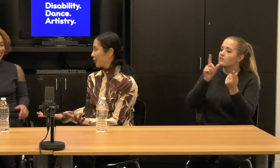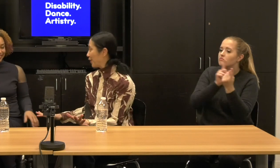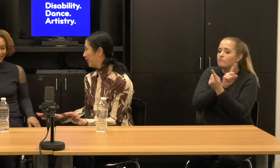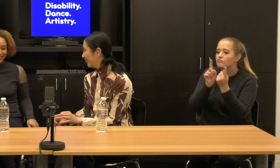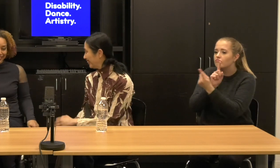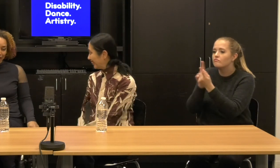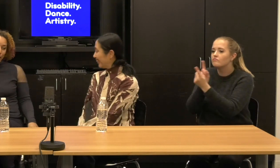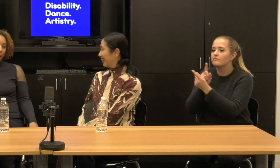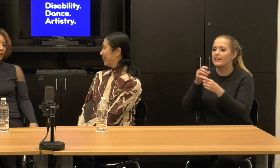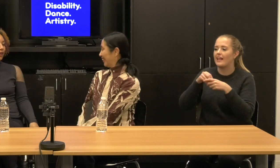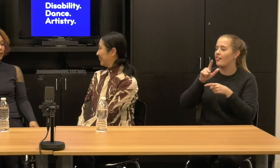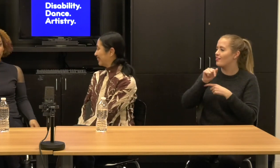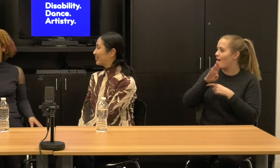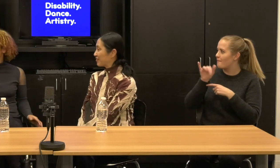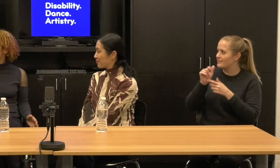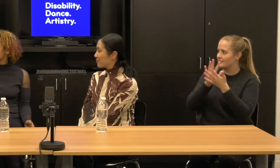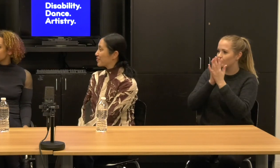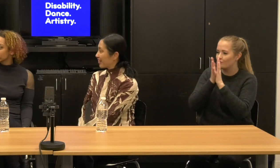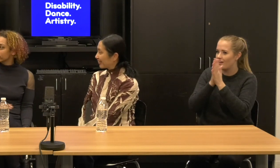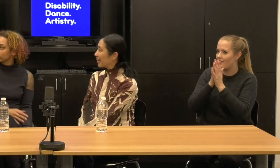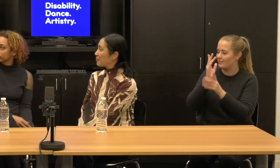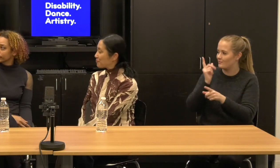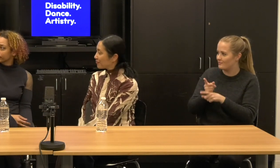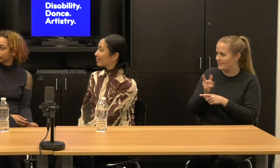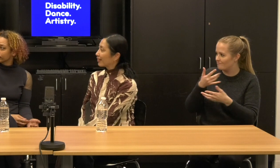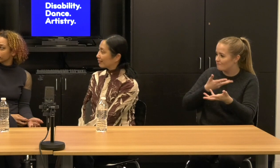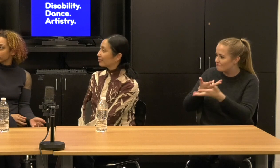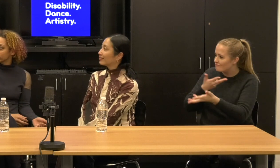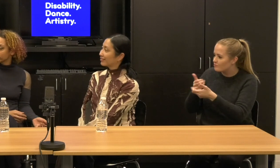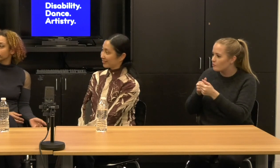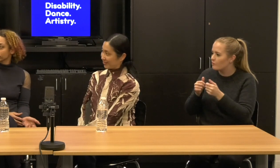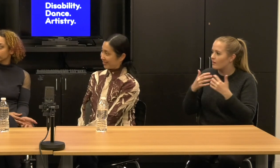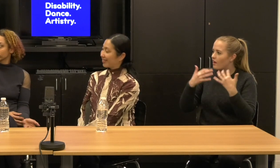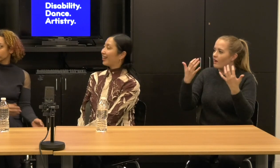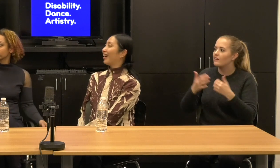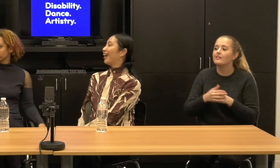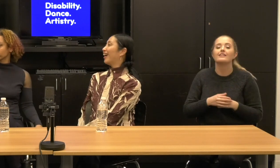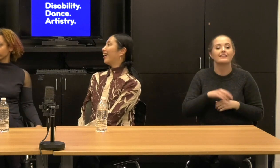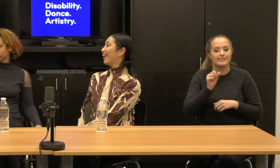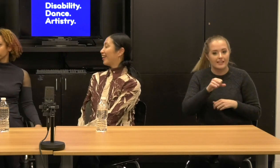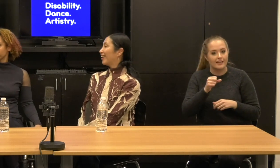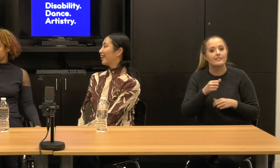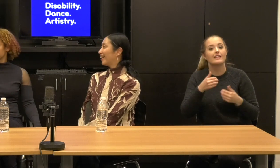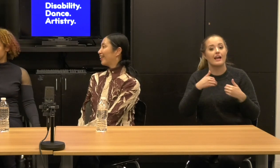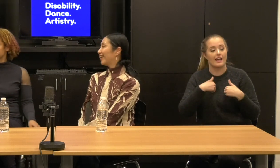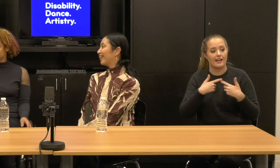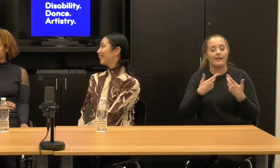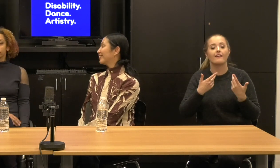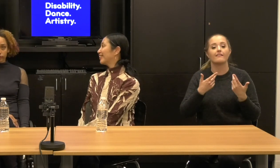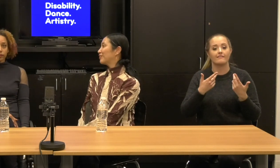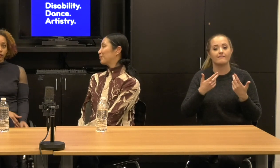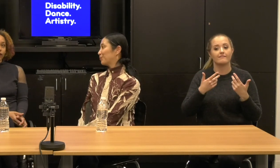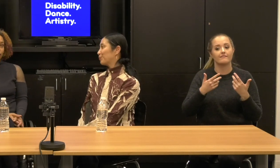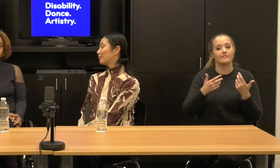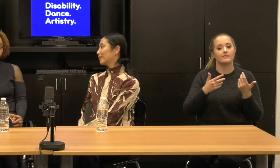Kevin: part of it was an invitation to, to have a reception before and after the performance, which is really important.